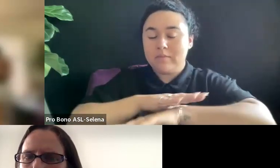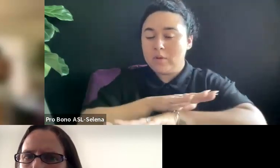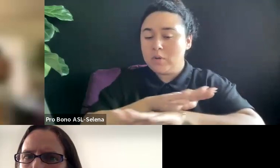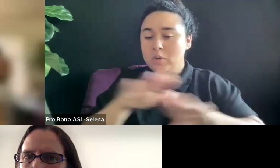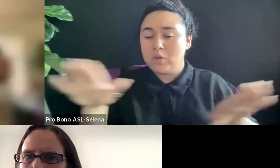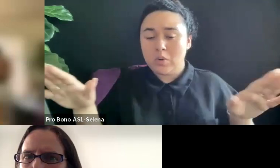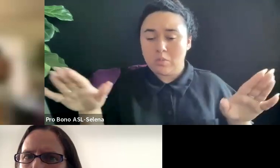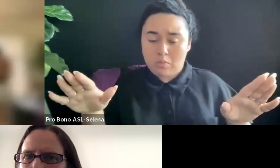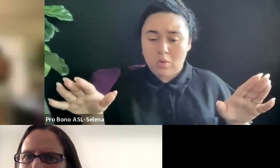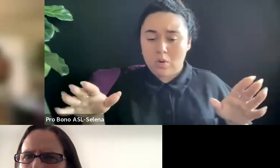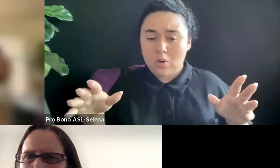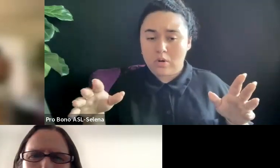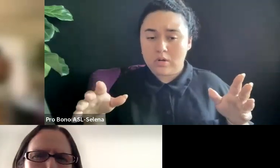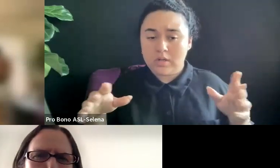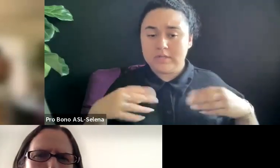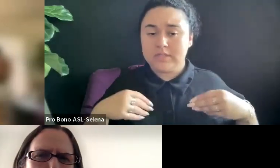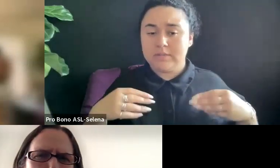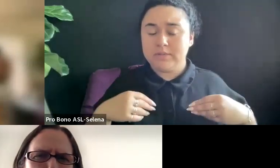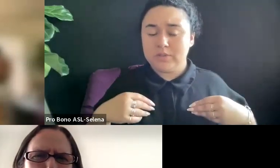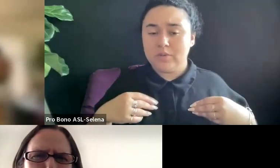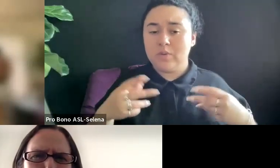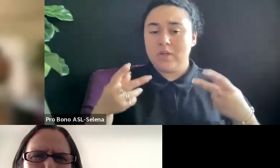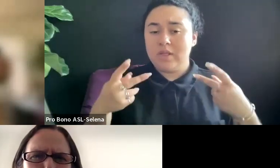I'M NOT SURE I ACTUALLY UNDERSTAND THE QUESTION.